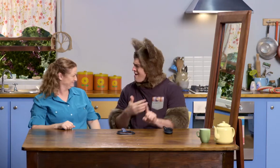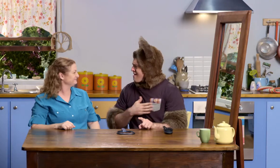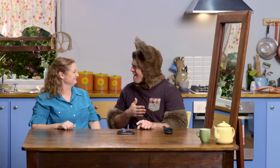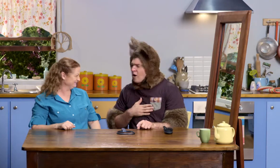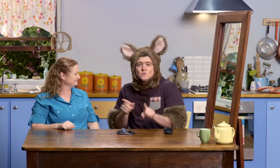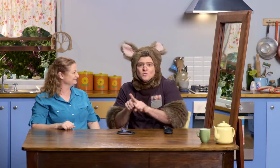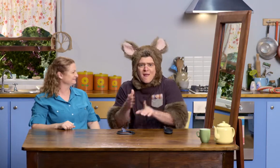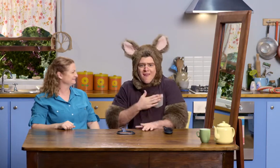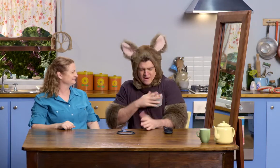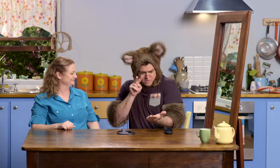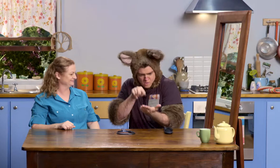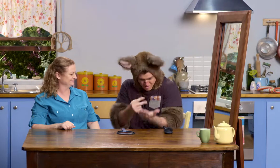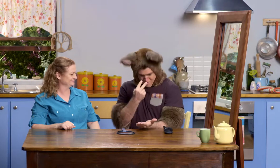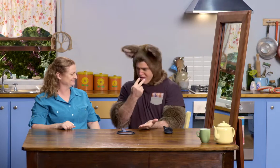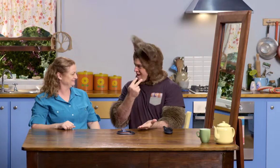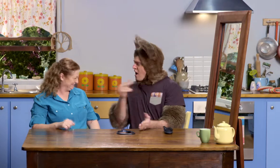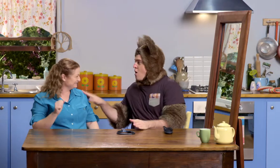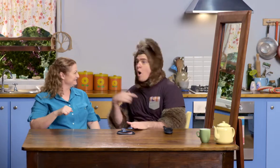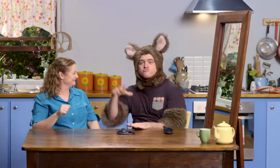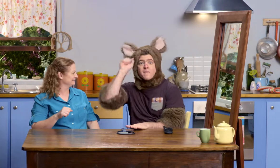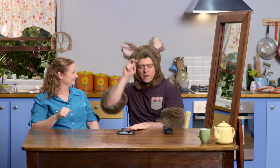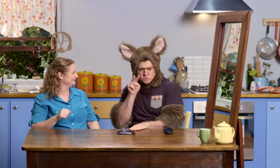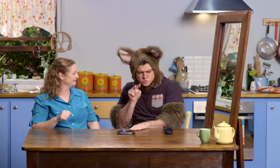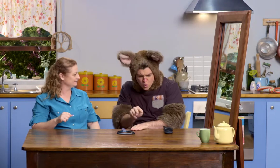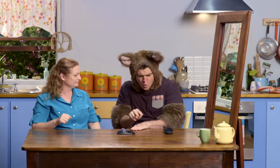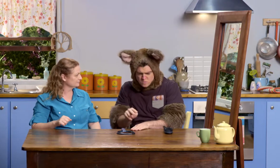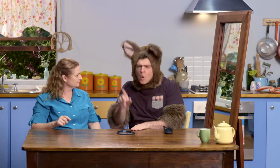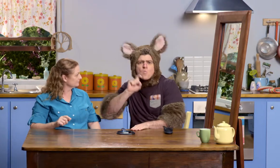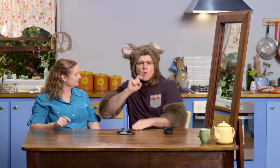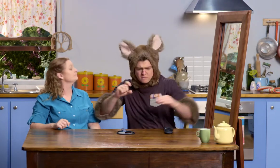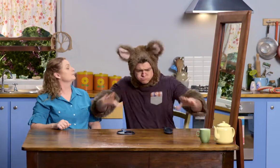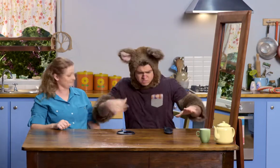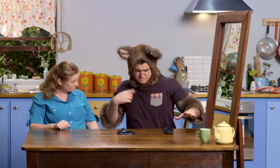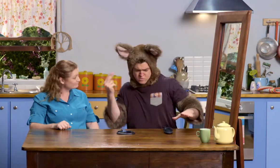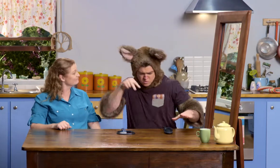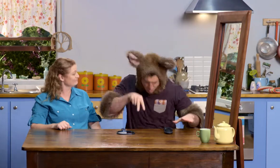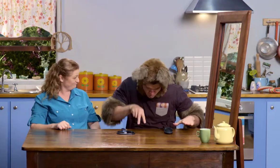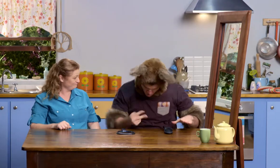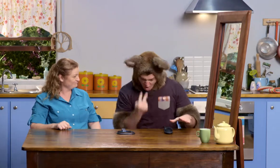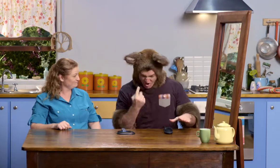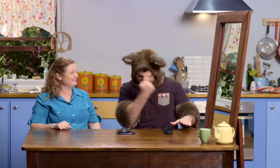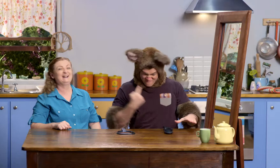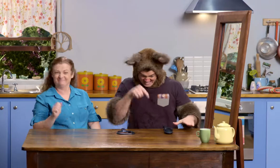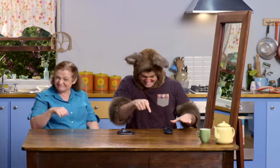And now I like learning about light and reflections. I can remember seeing myself in a puddle once.